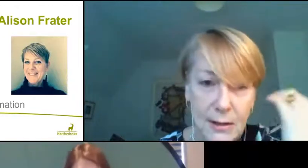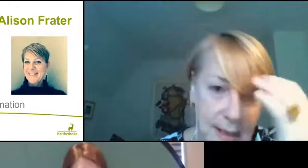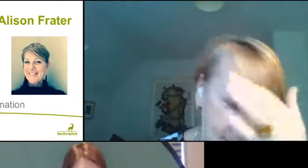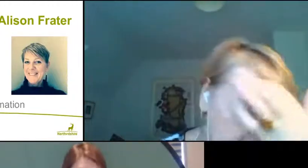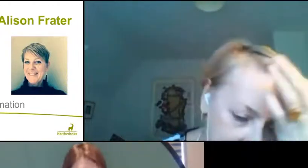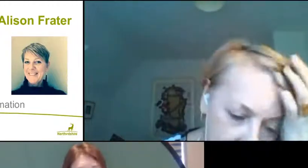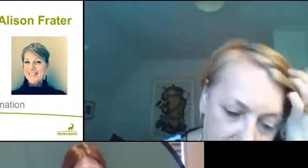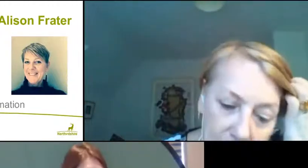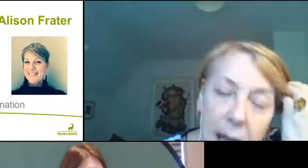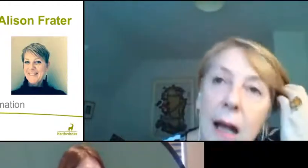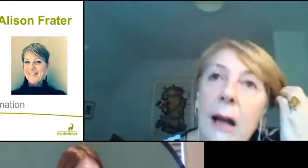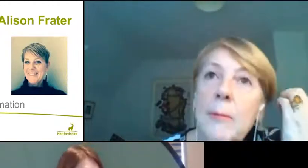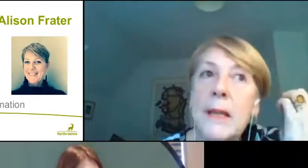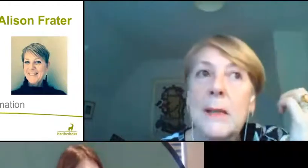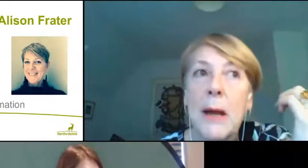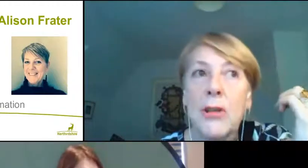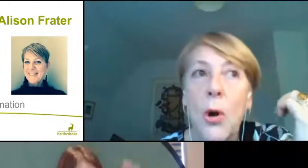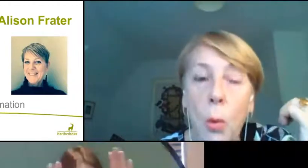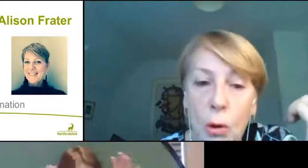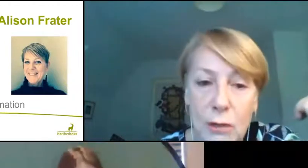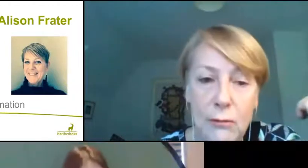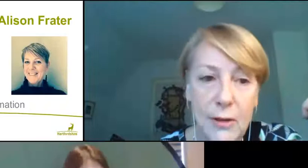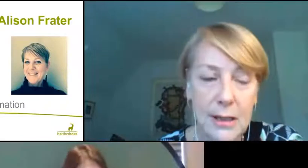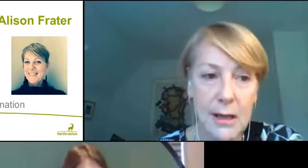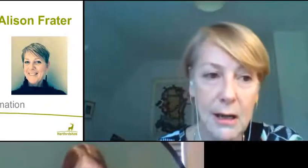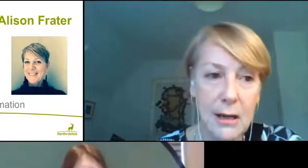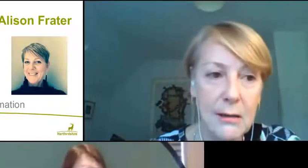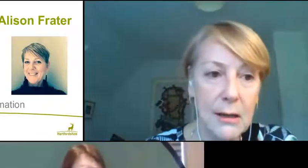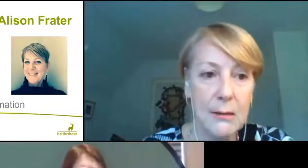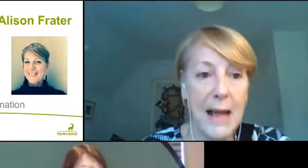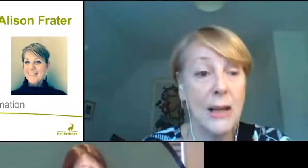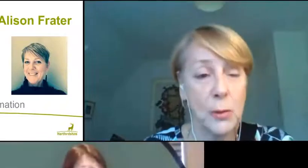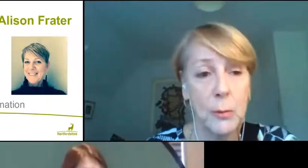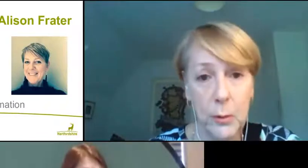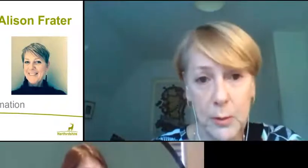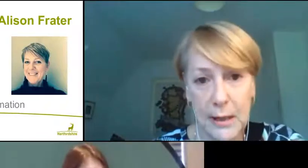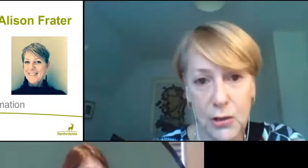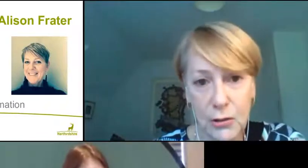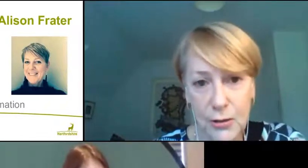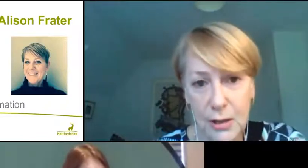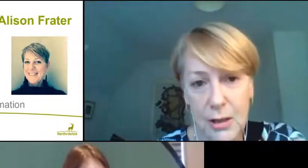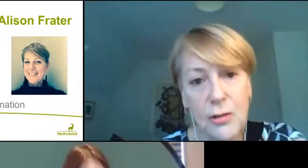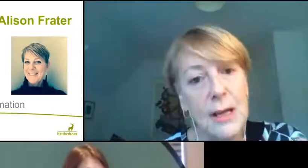I think it's about a quarter of the entire eligible population across the country,